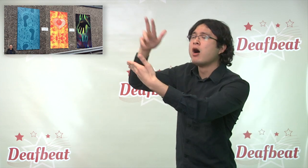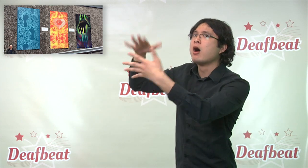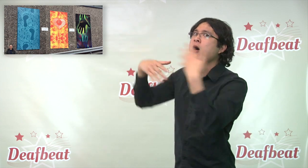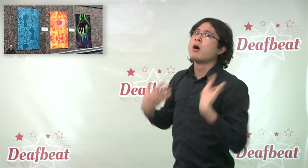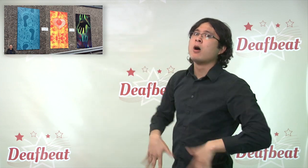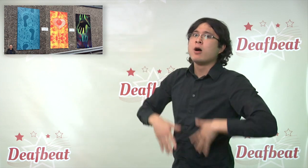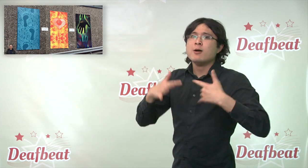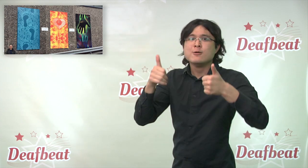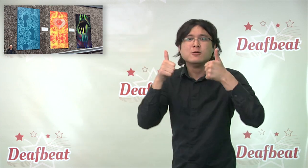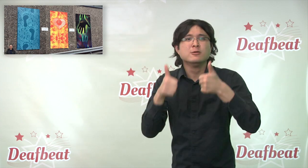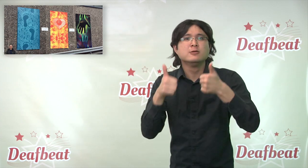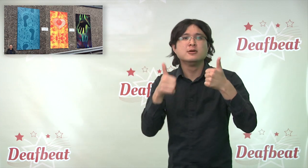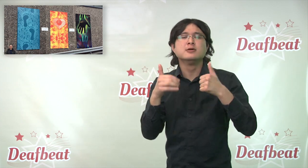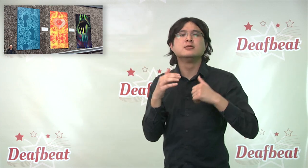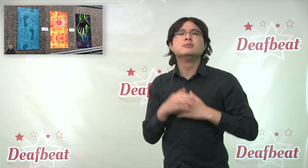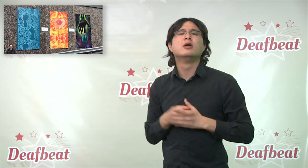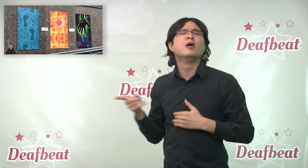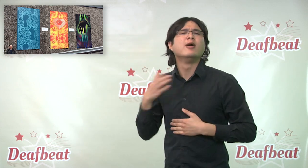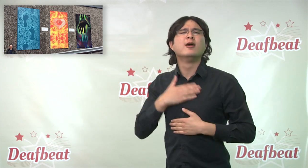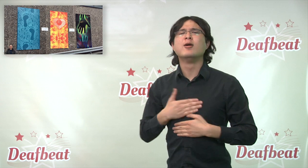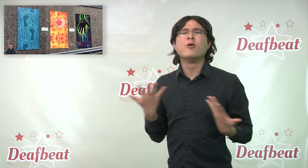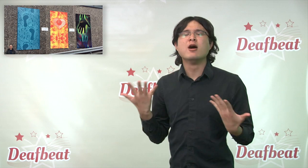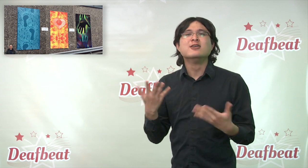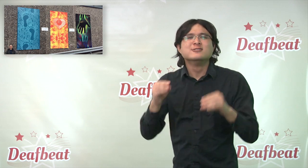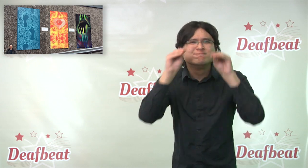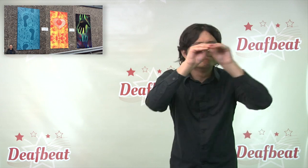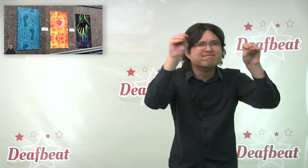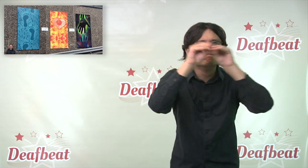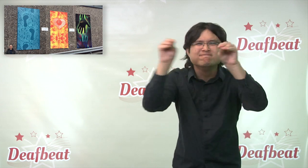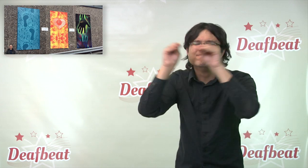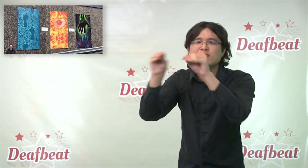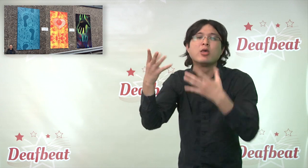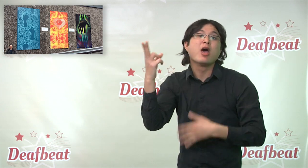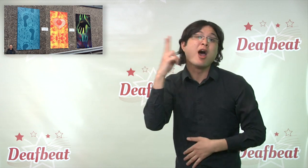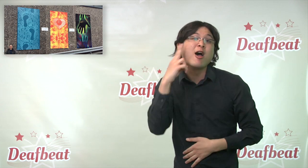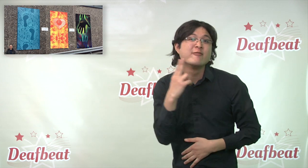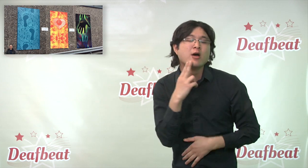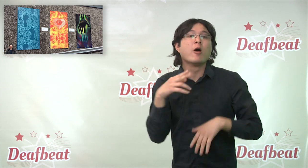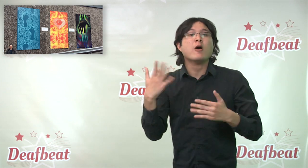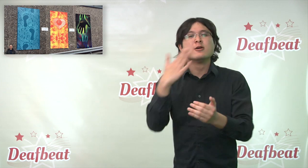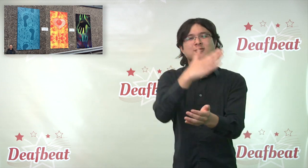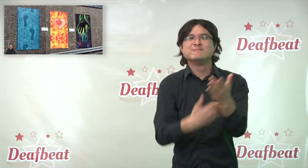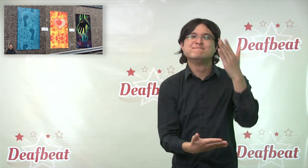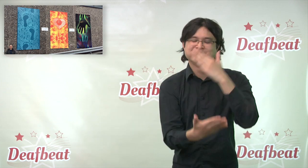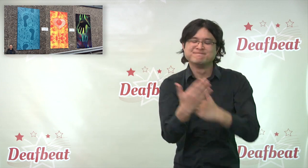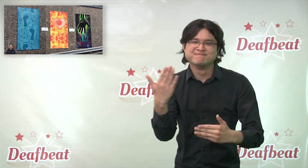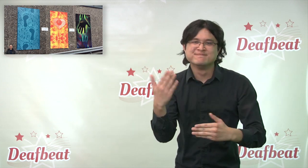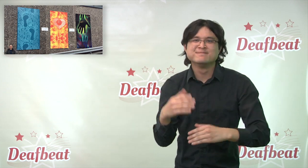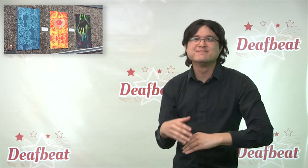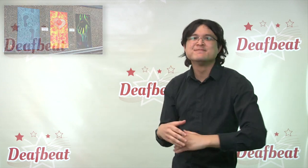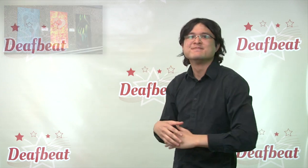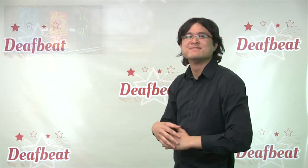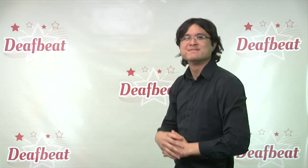to share his art with the public and raise awareness for deafness and other disabilities.